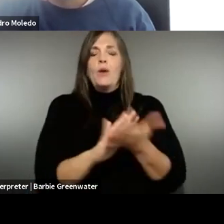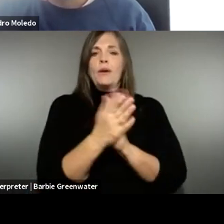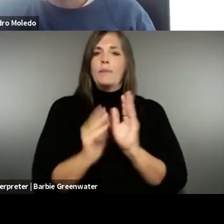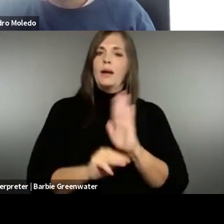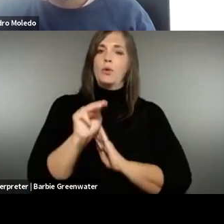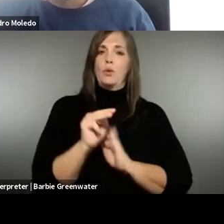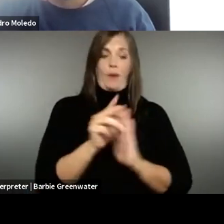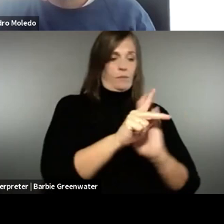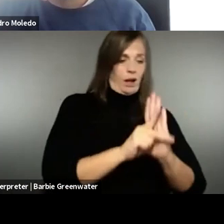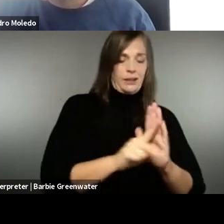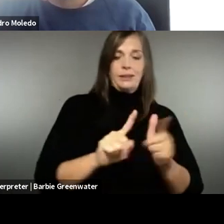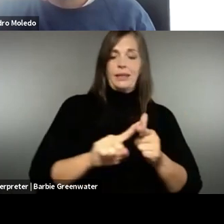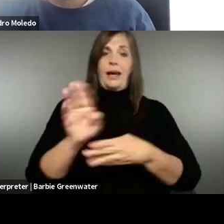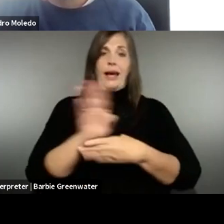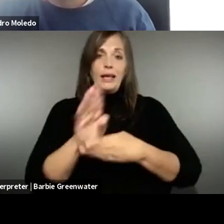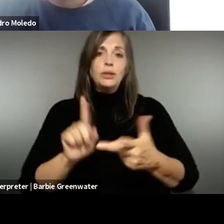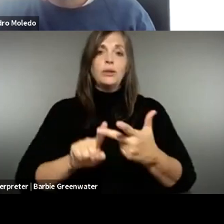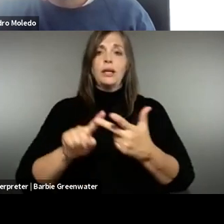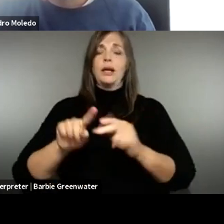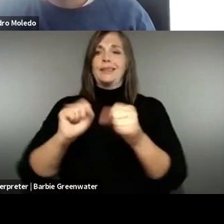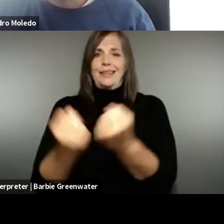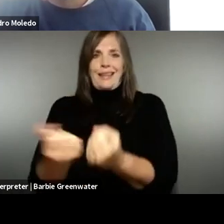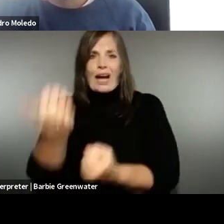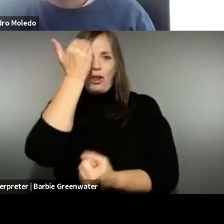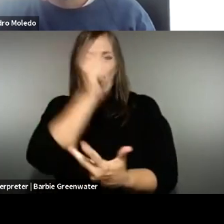different organizations. Now we are at the much more mature state. We